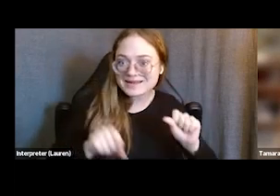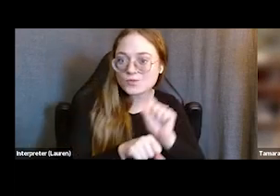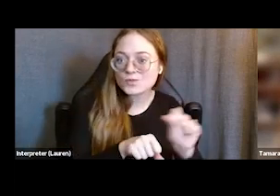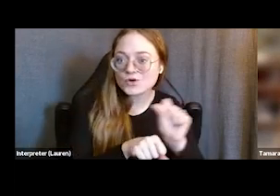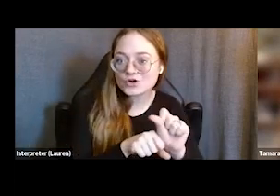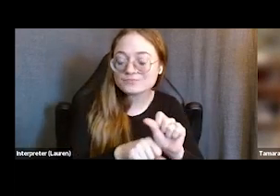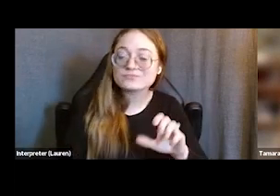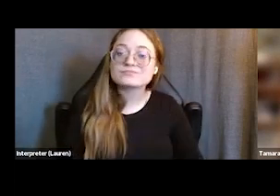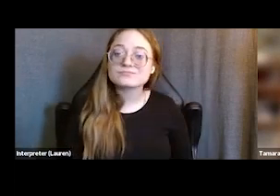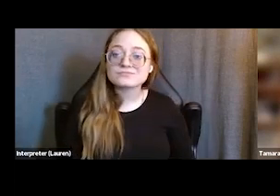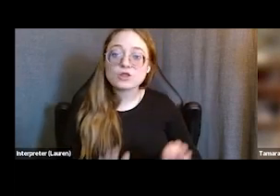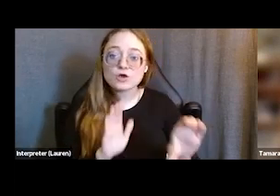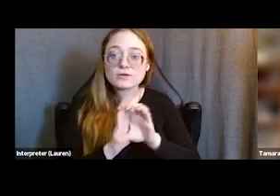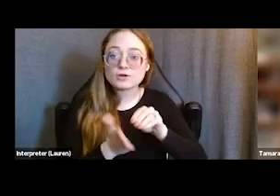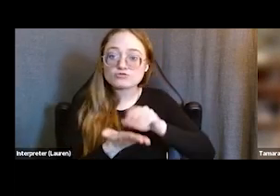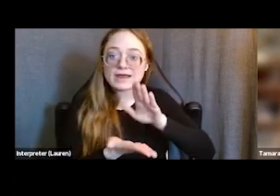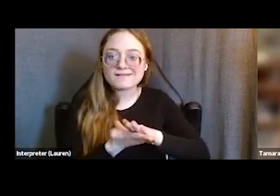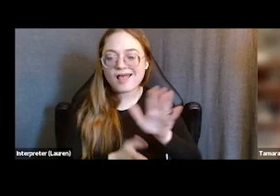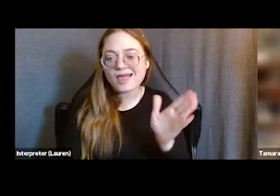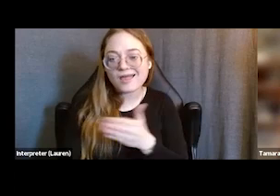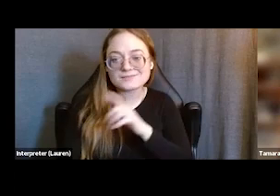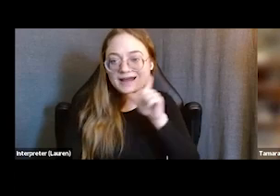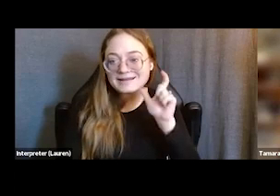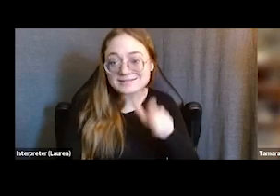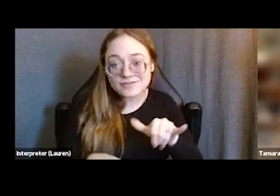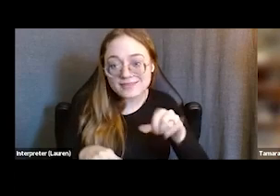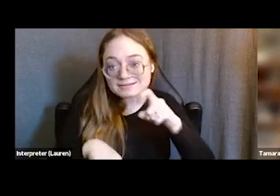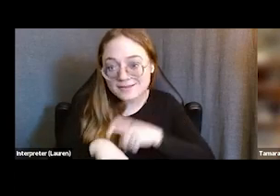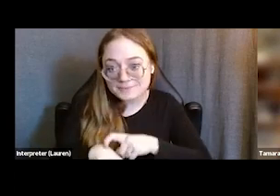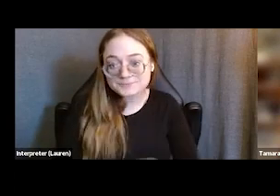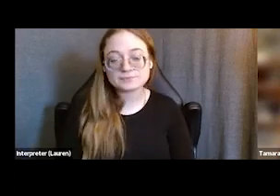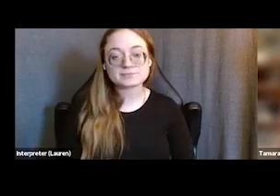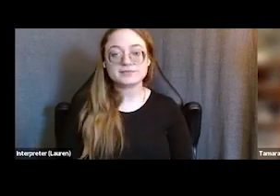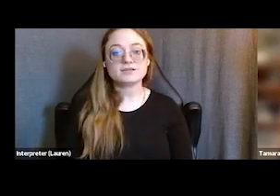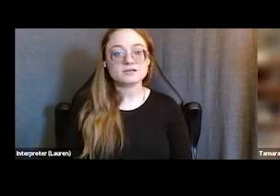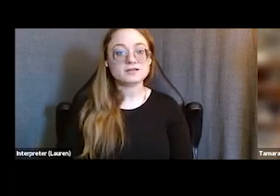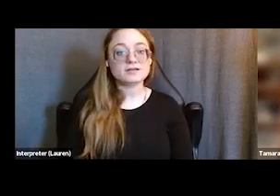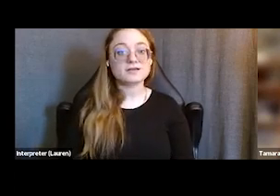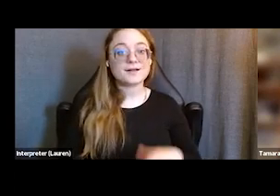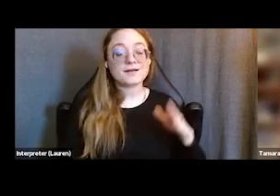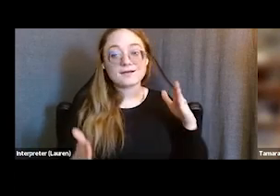were not quite as necessary at the time. And then fast forwarding to now,